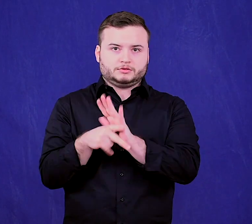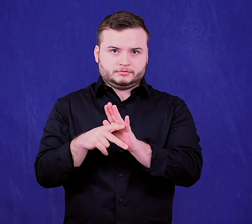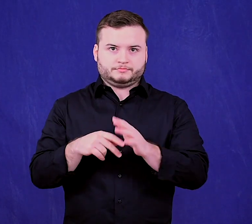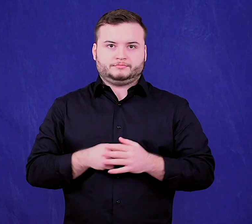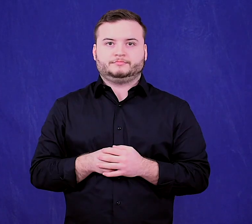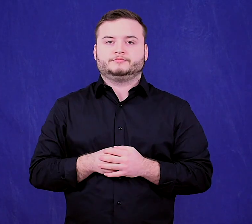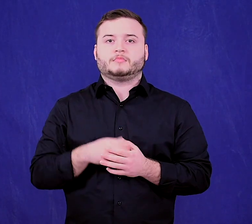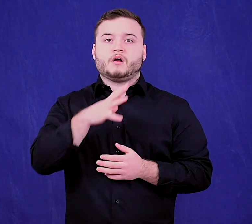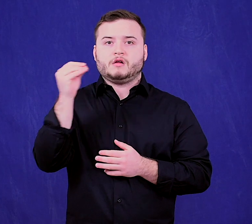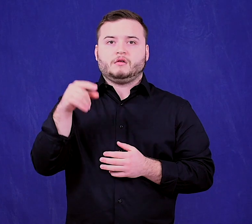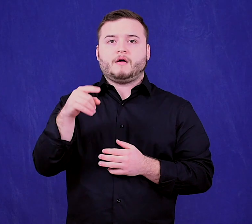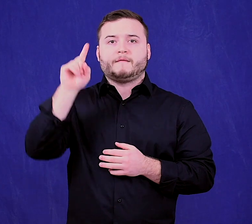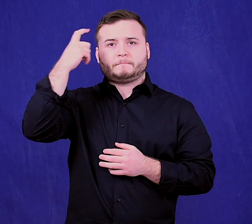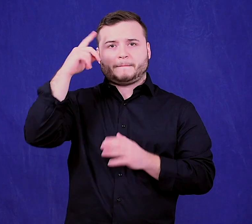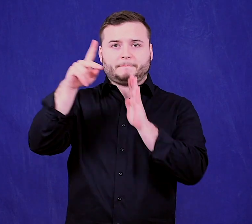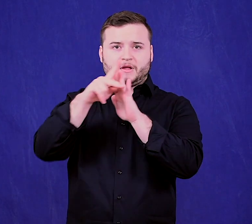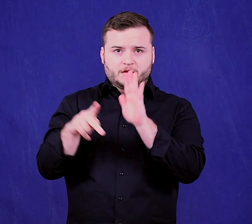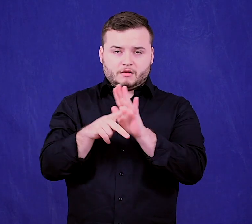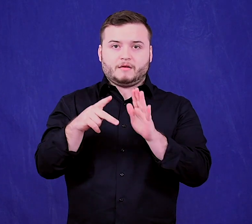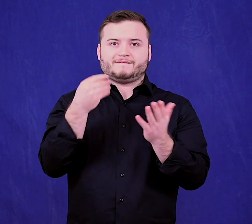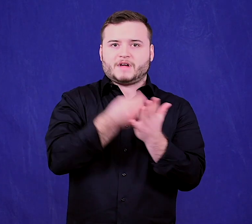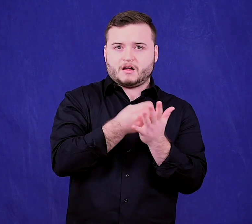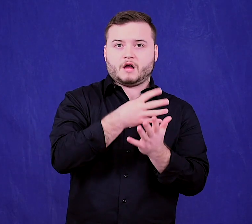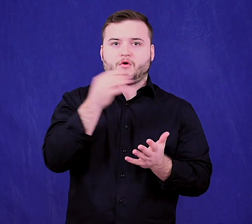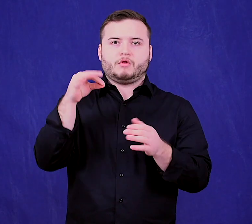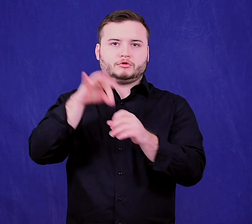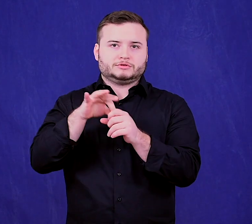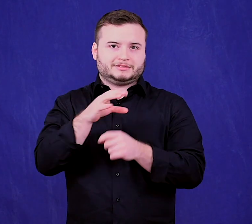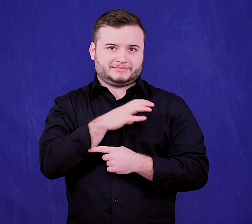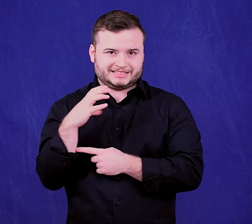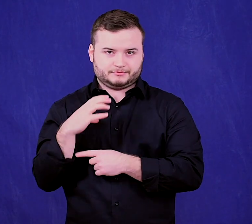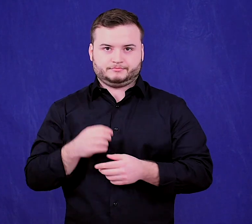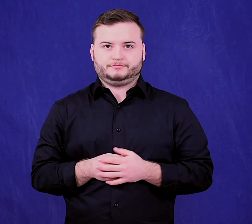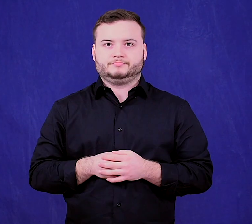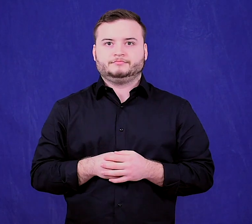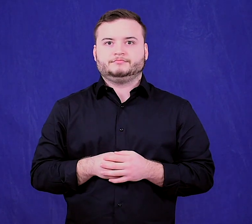committee and the Government Policy Finance and Elections committee.